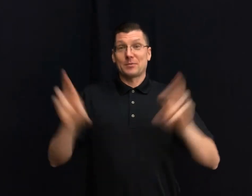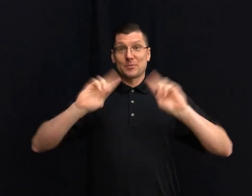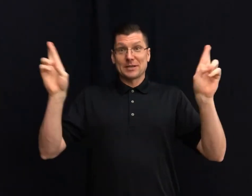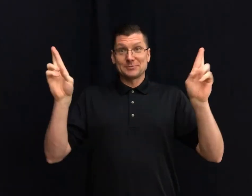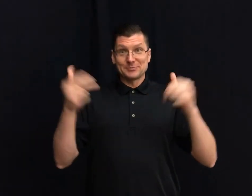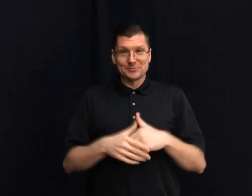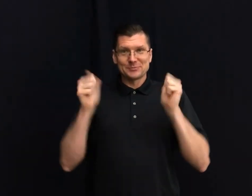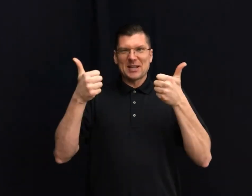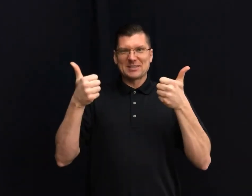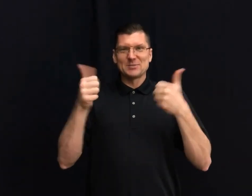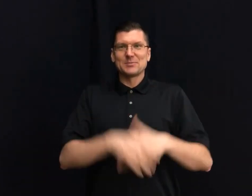You Ready? Let's Do It!